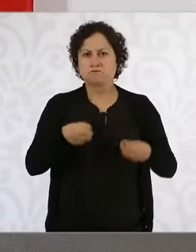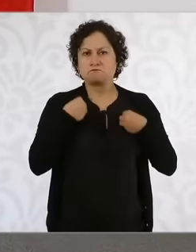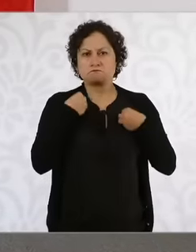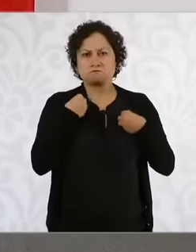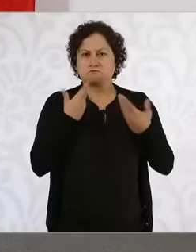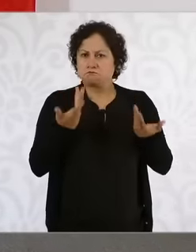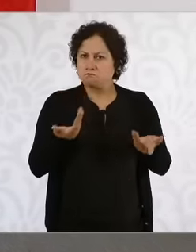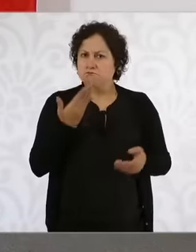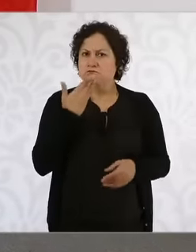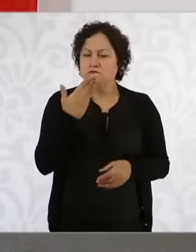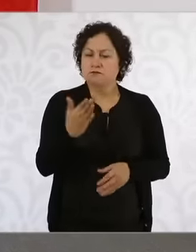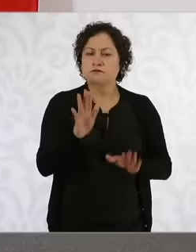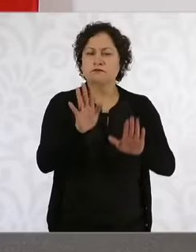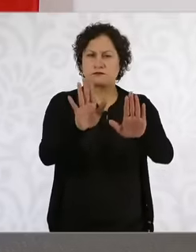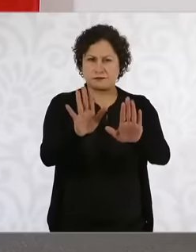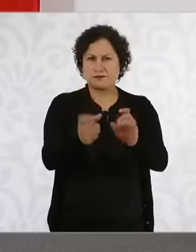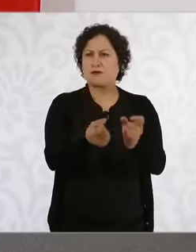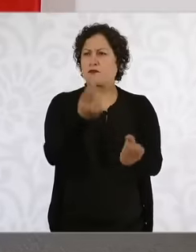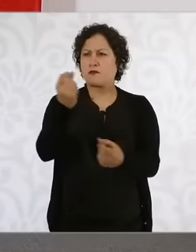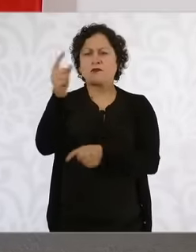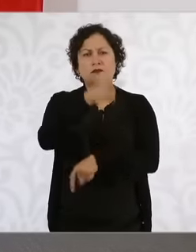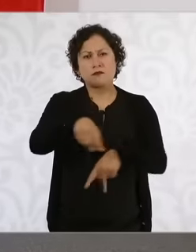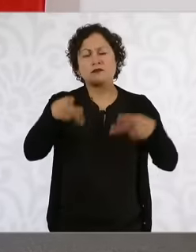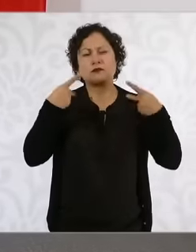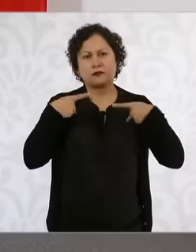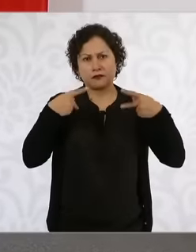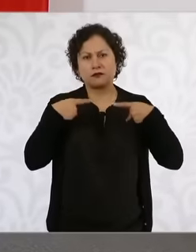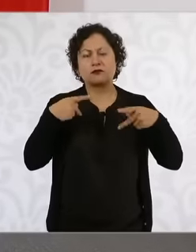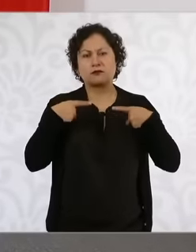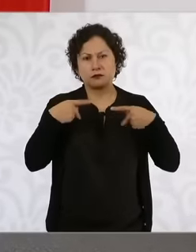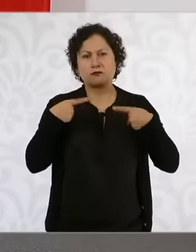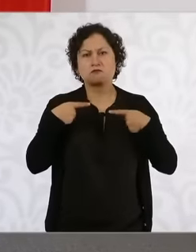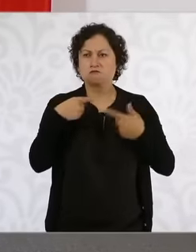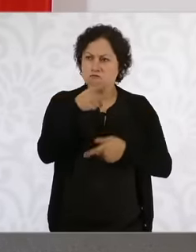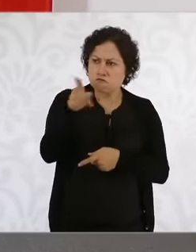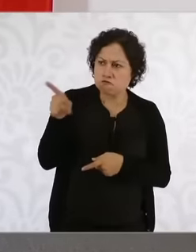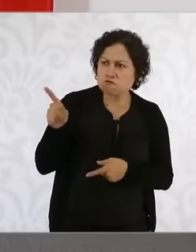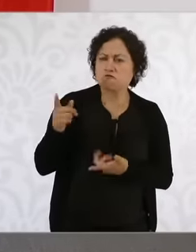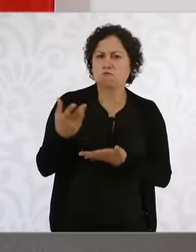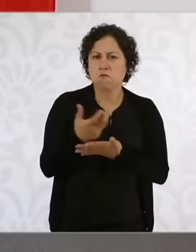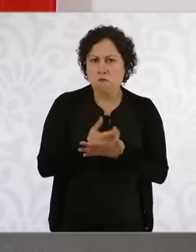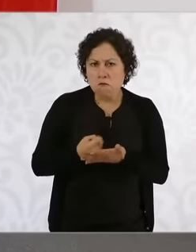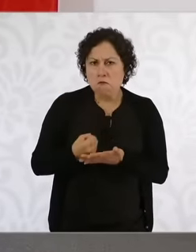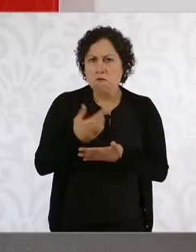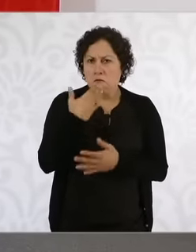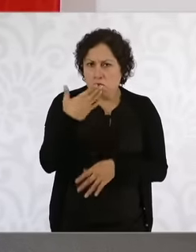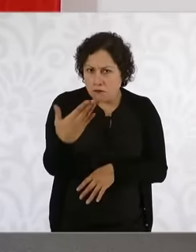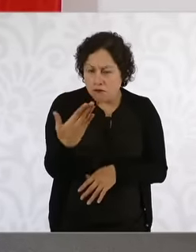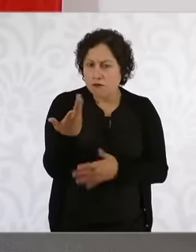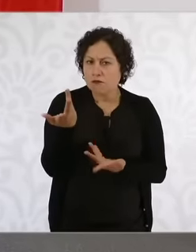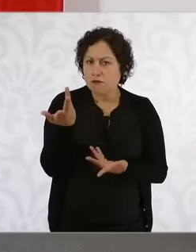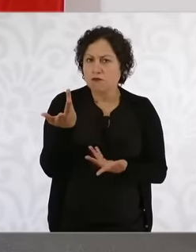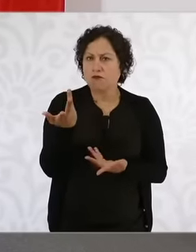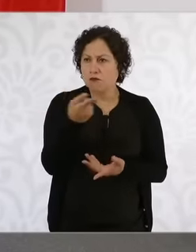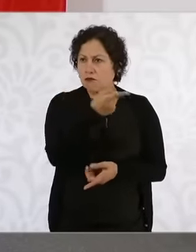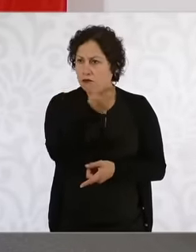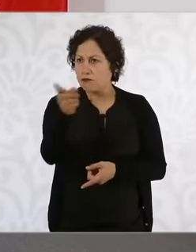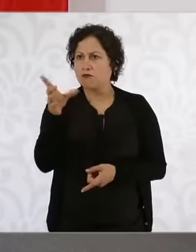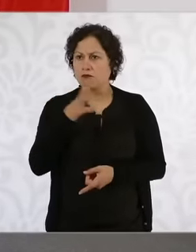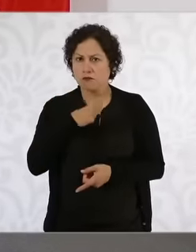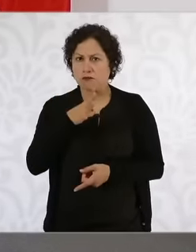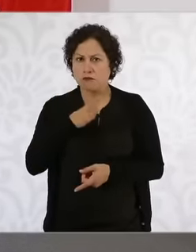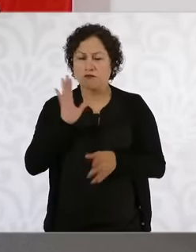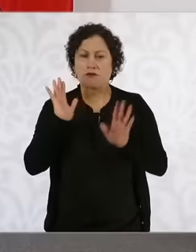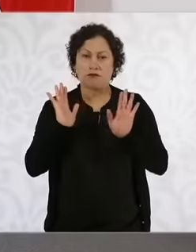have resources eh, because it is different, I think where these resources come from, in any